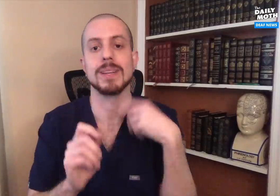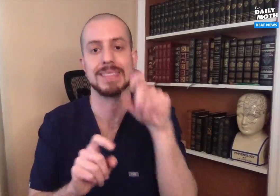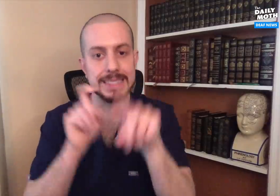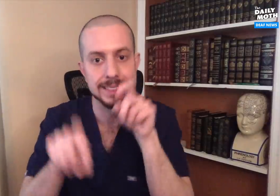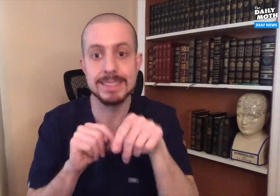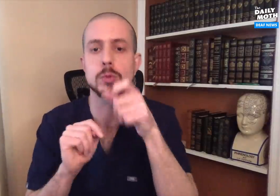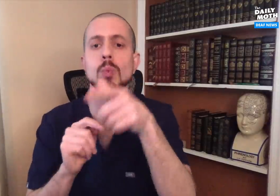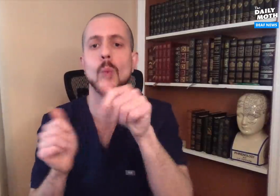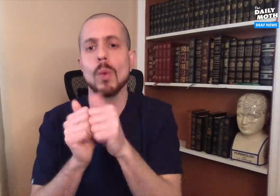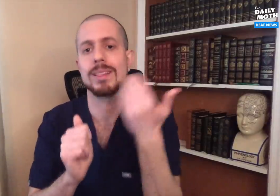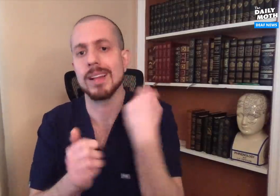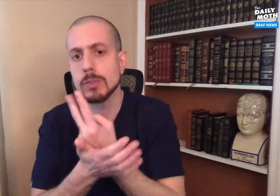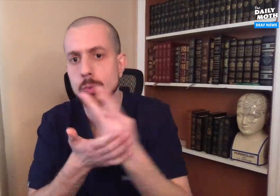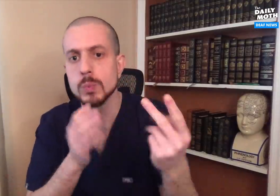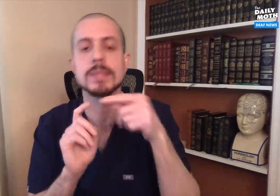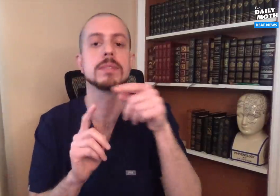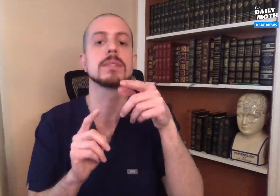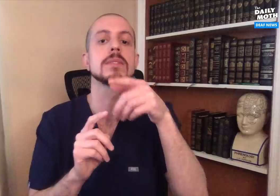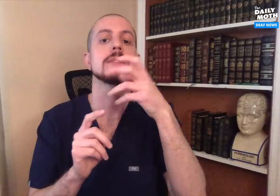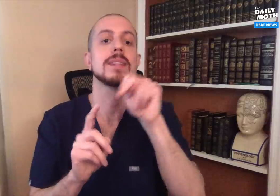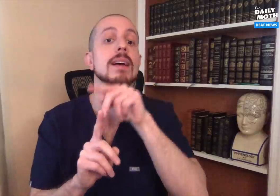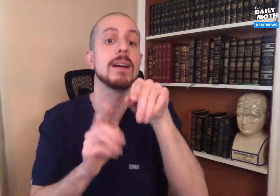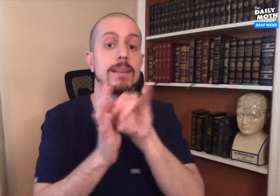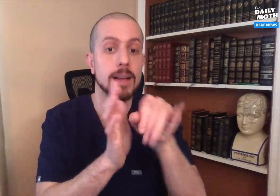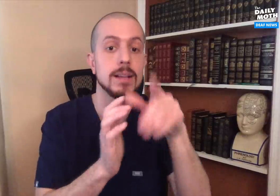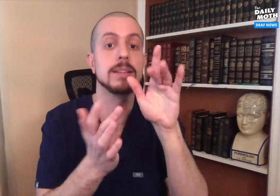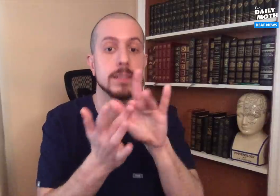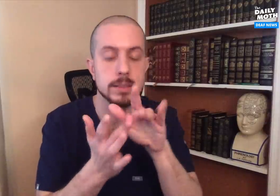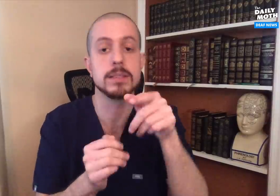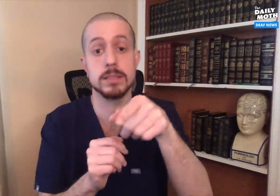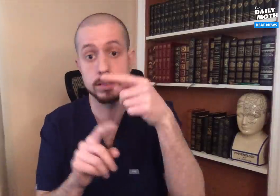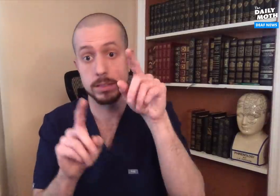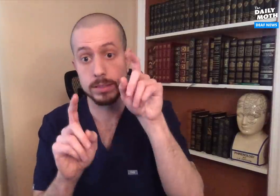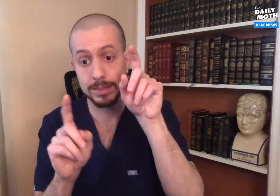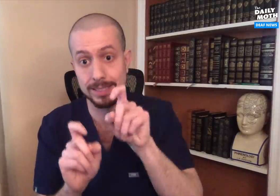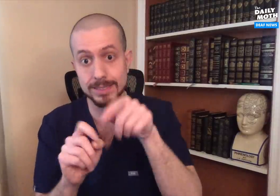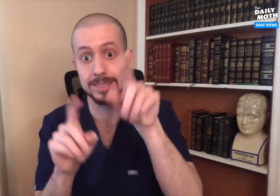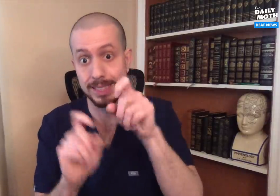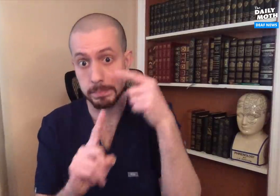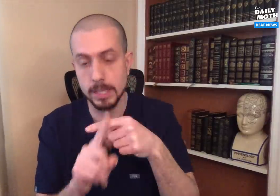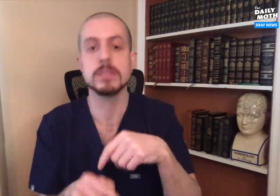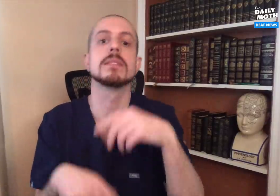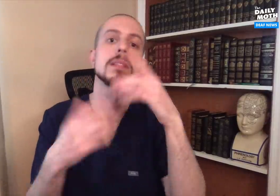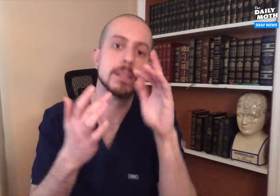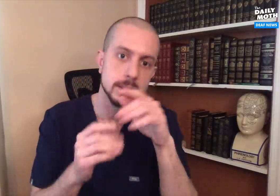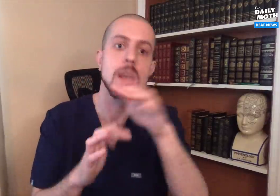we have to ask them who they were with the past two weeks, and then do the whole thing again.